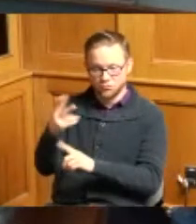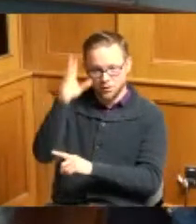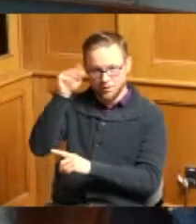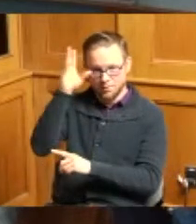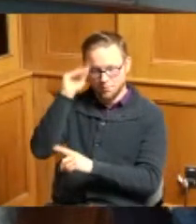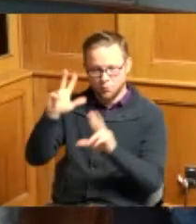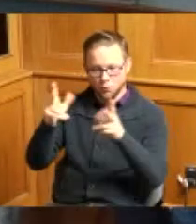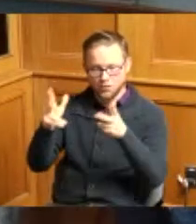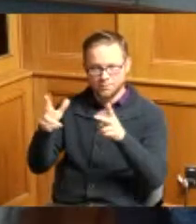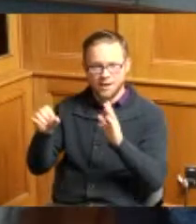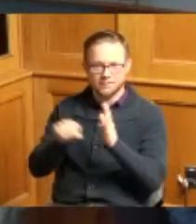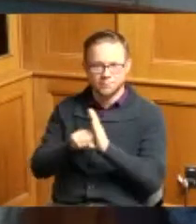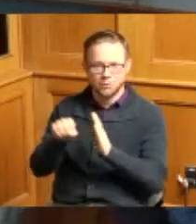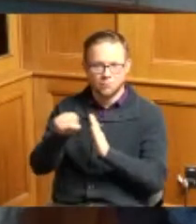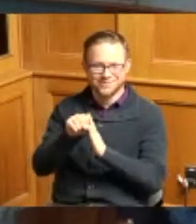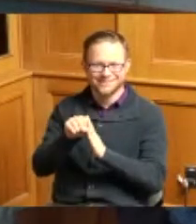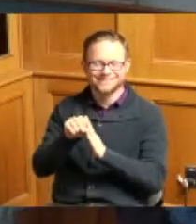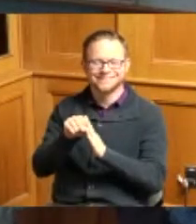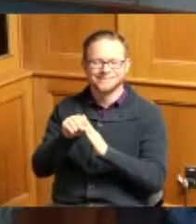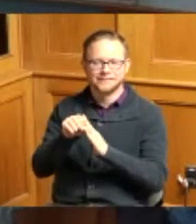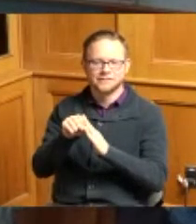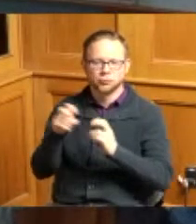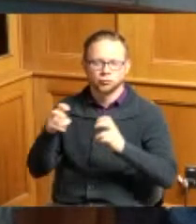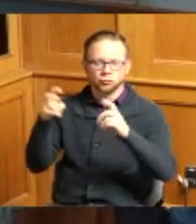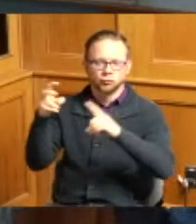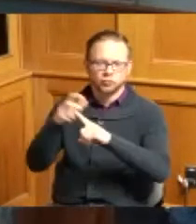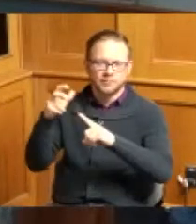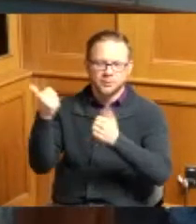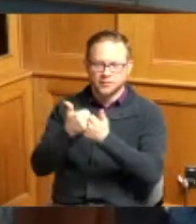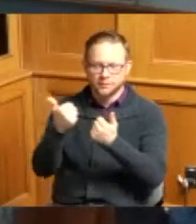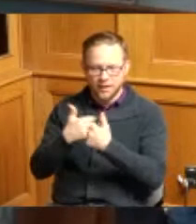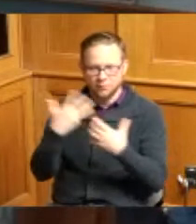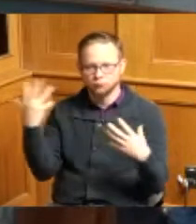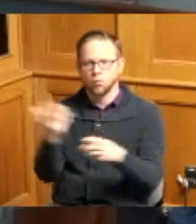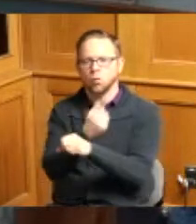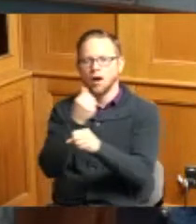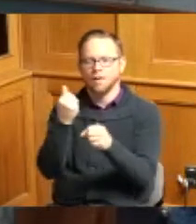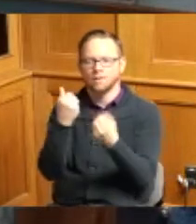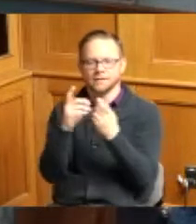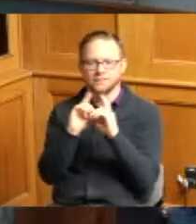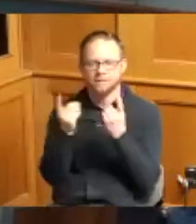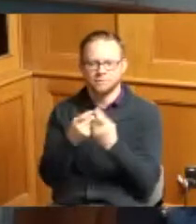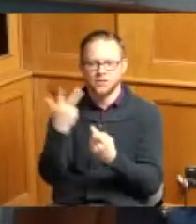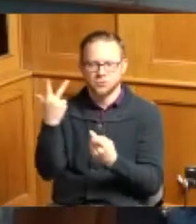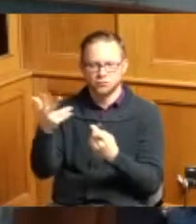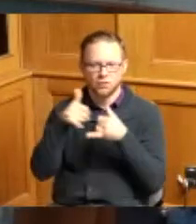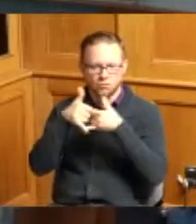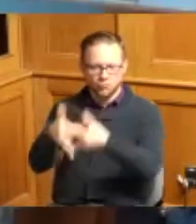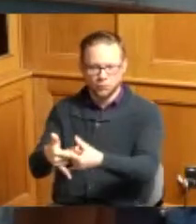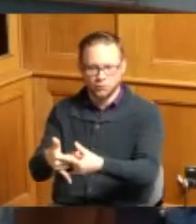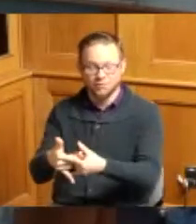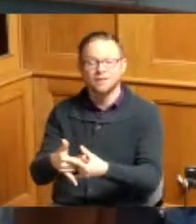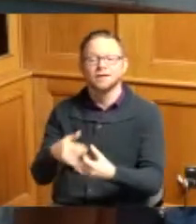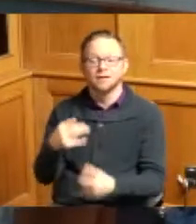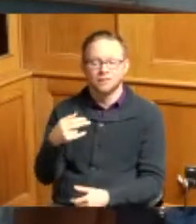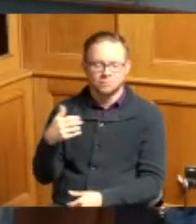championship game to win the division 3 title and whereas head coach Demarco Bradley and the entire